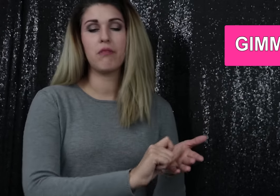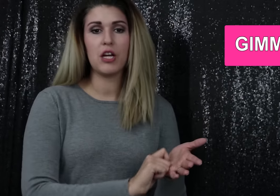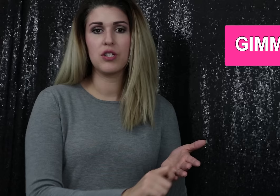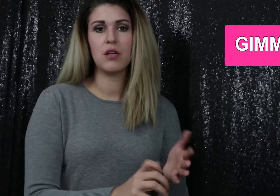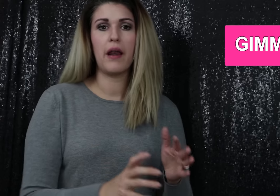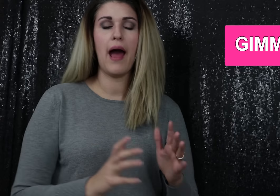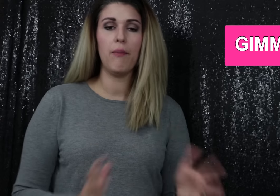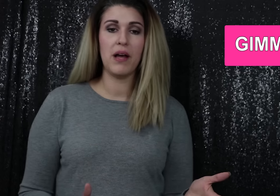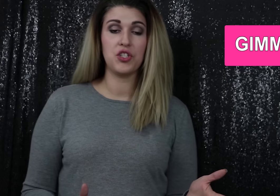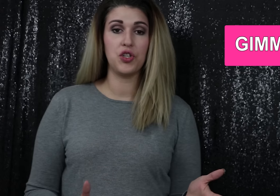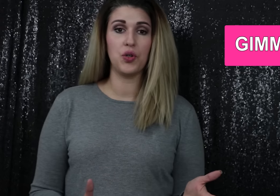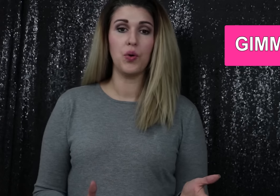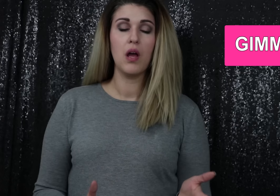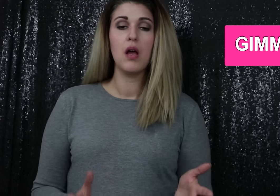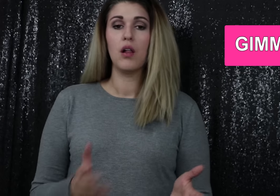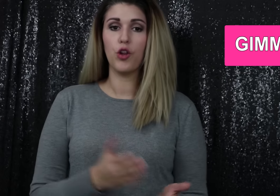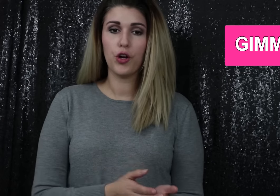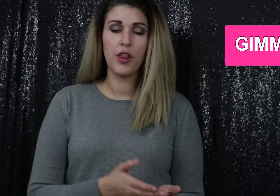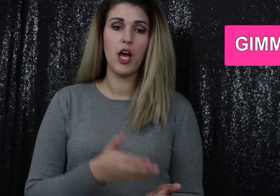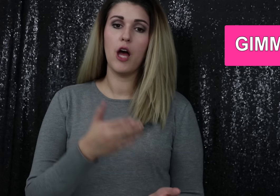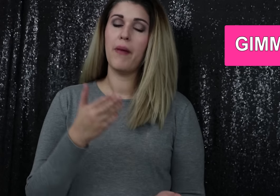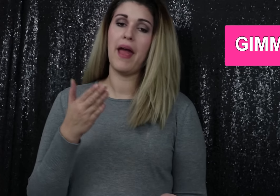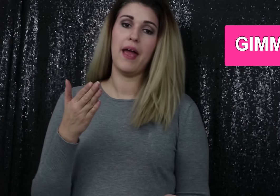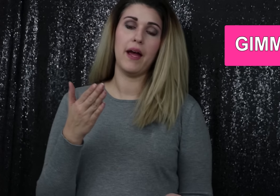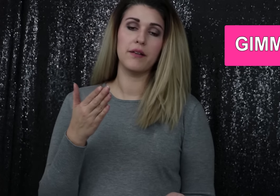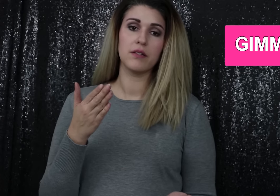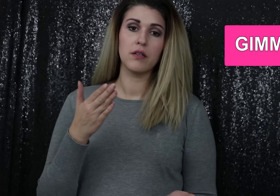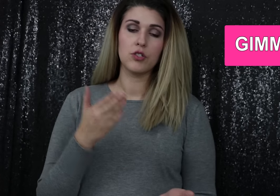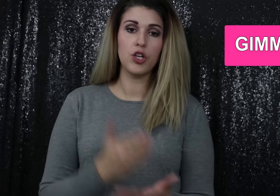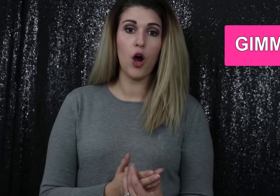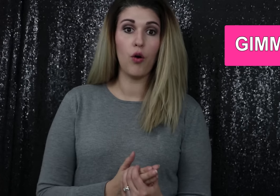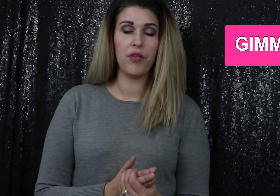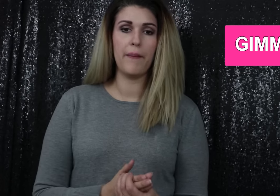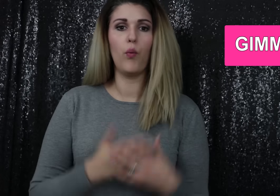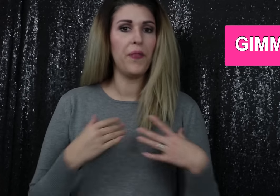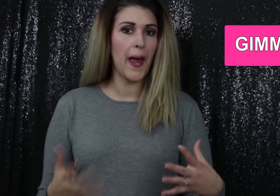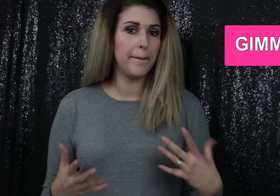directions on how best to learn them and to know them and what that means to